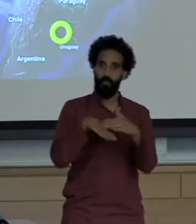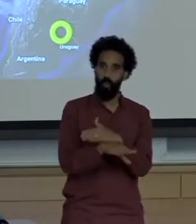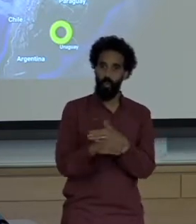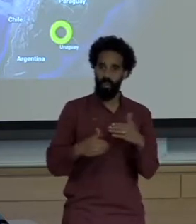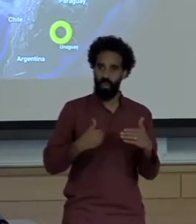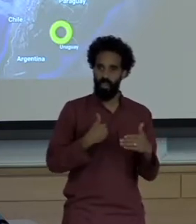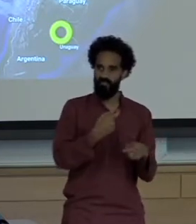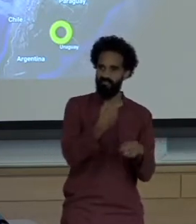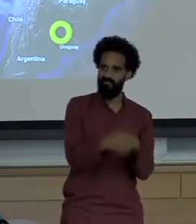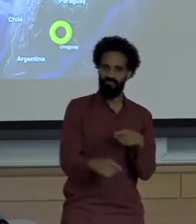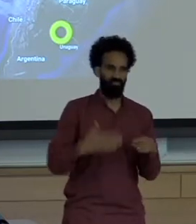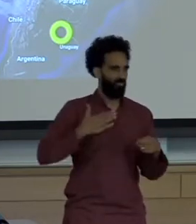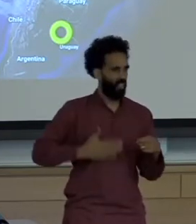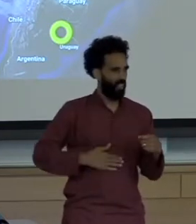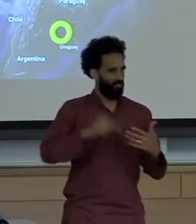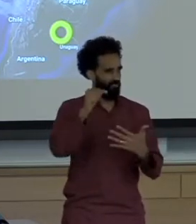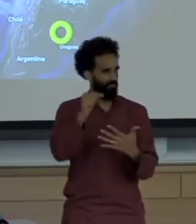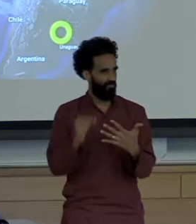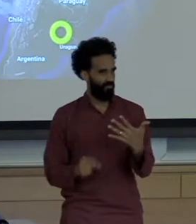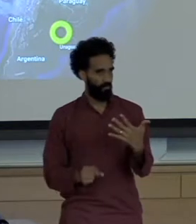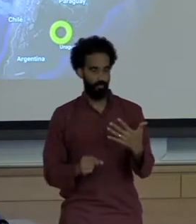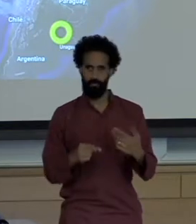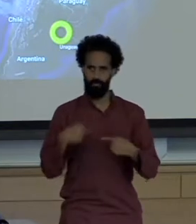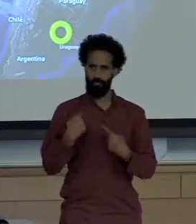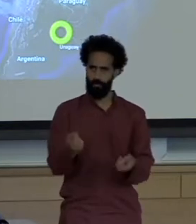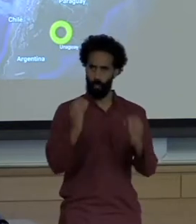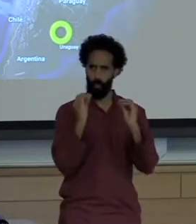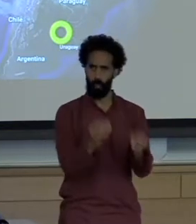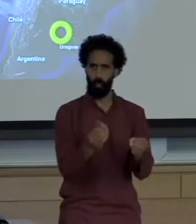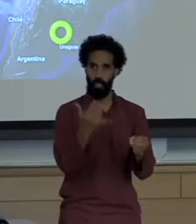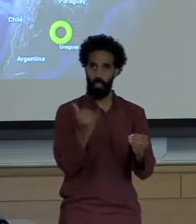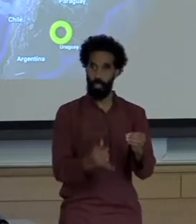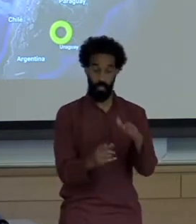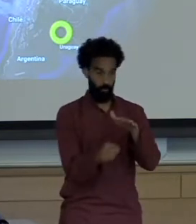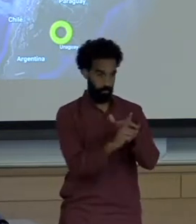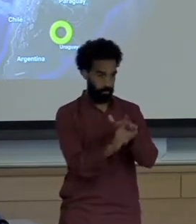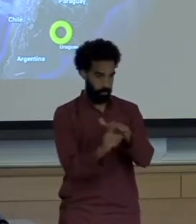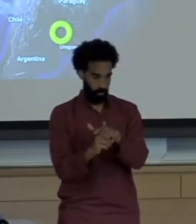suffered any of these ills the legal battle started in 1993